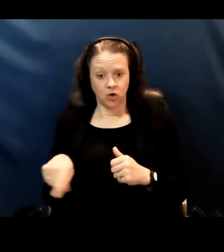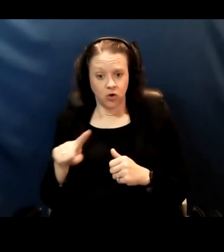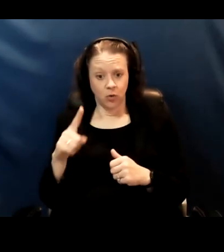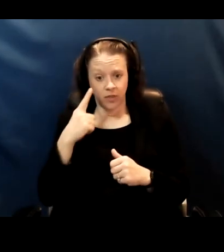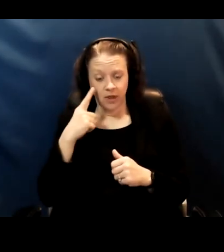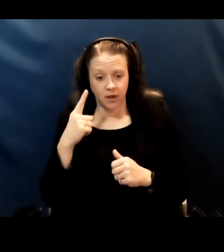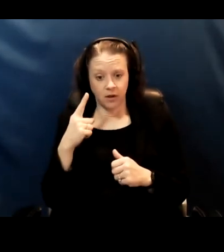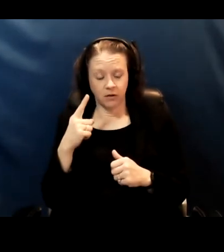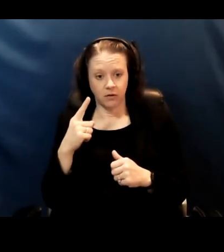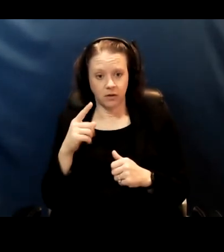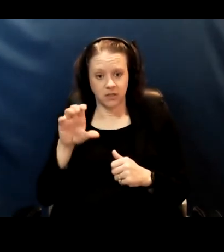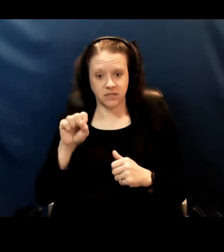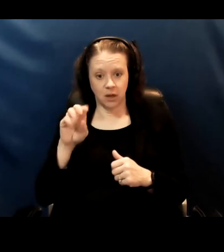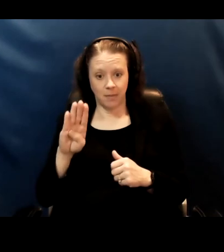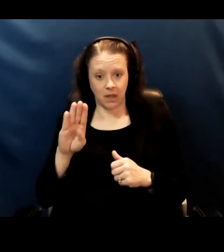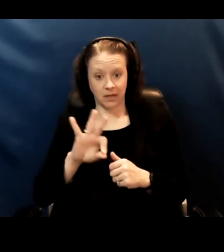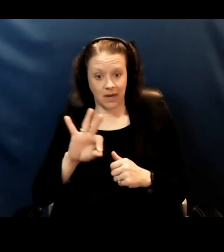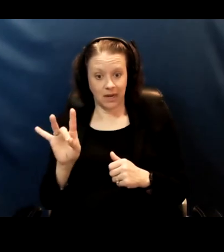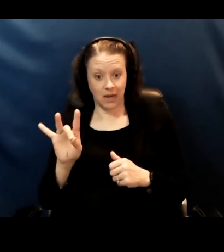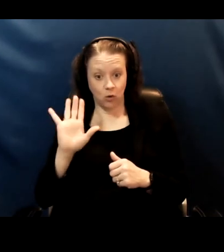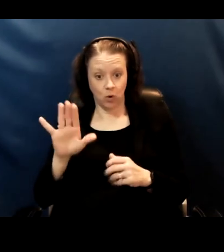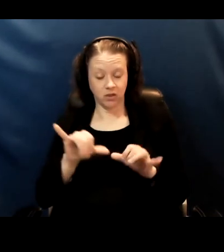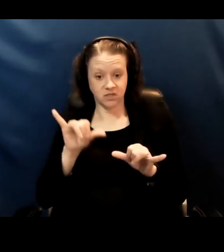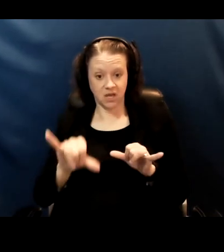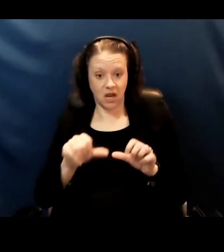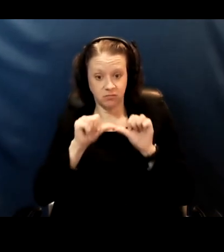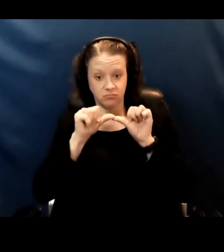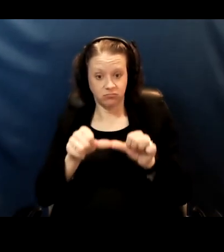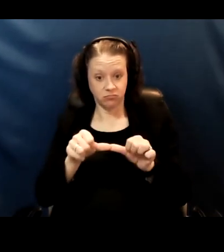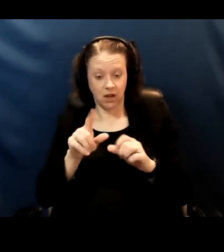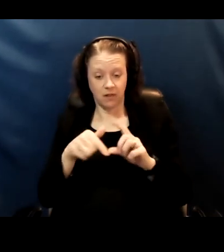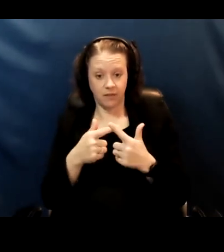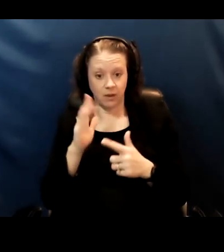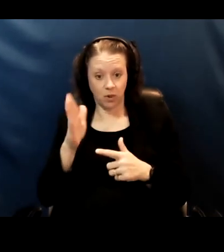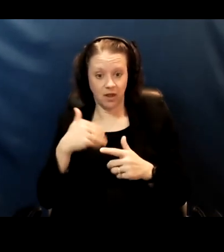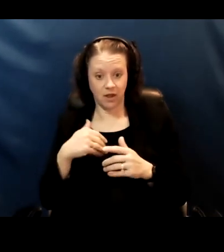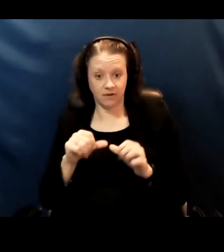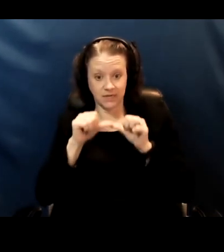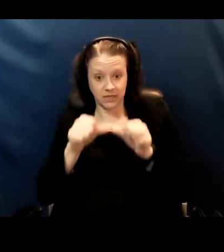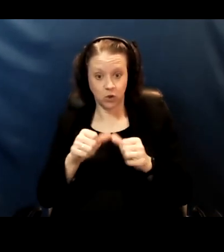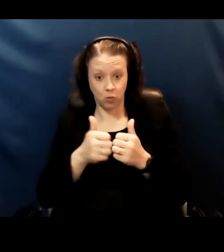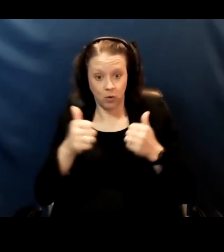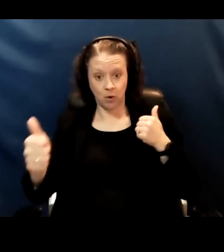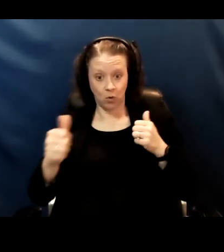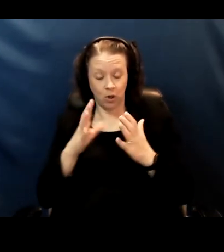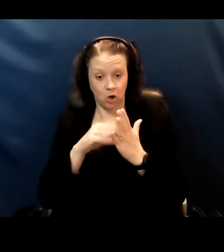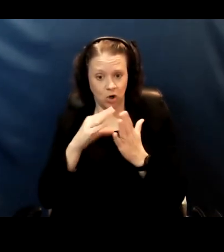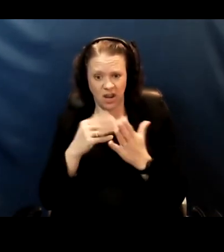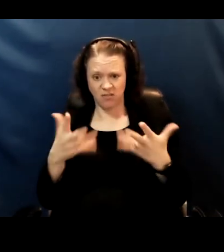that Senate Bill 98 will stay in place and there'll be continued remote learning? Have you heard anything about that?